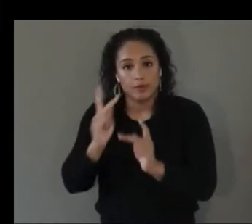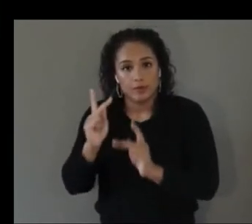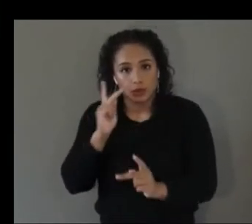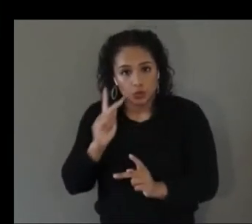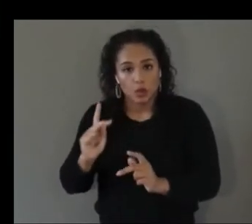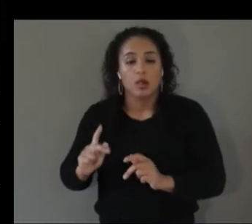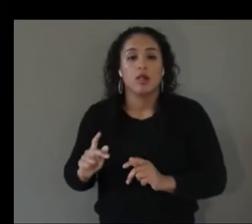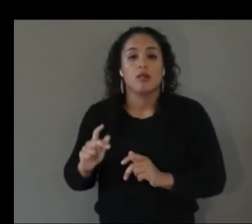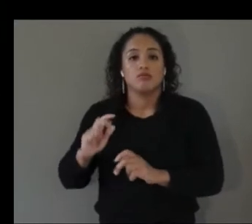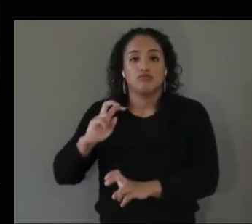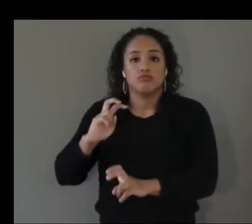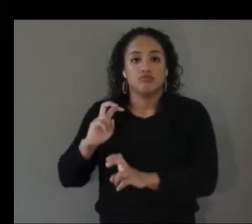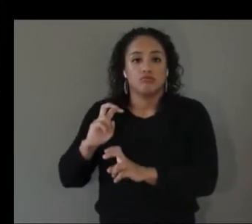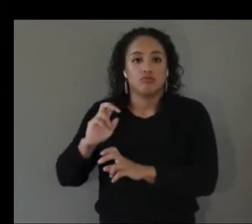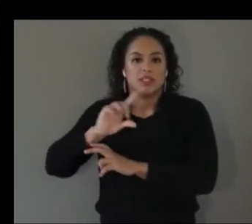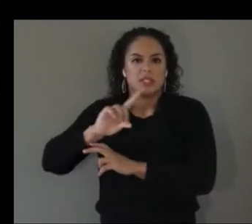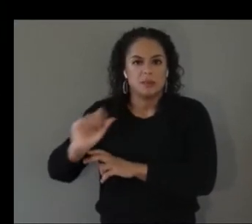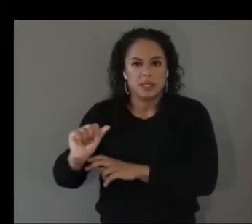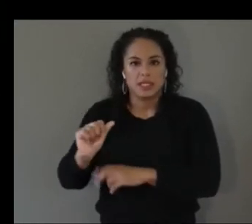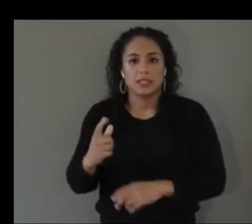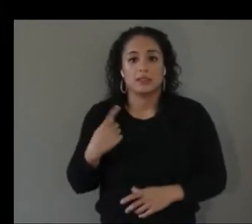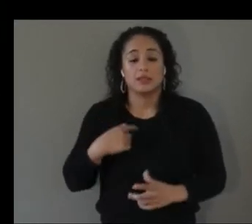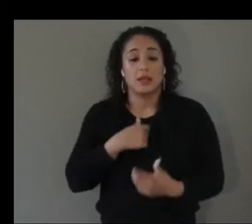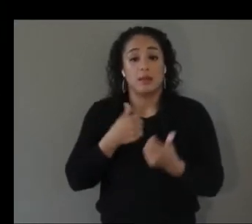look into how to make virtual reality experiences more accessible